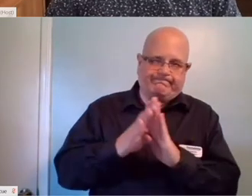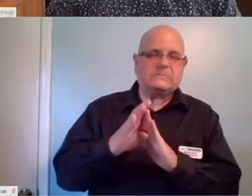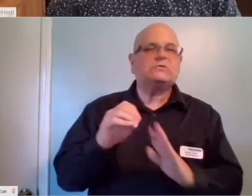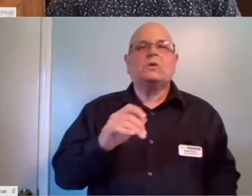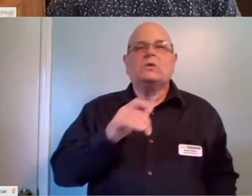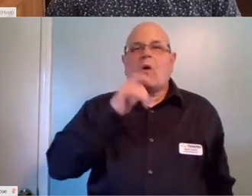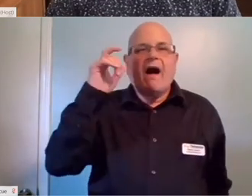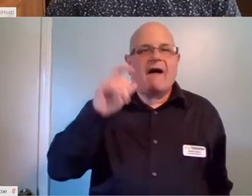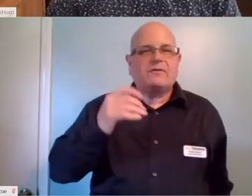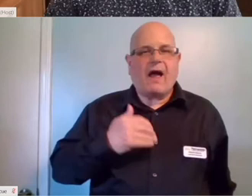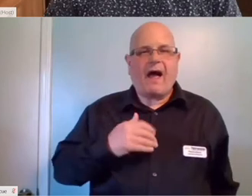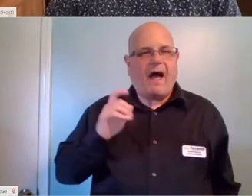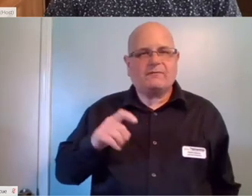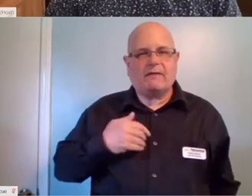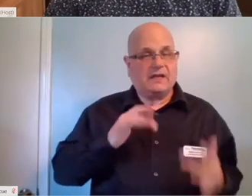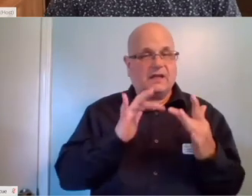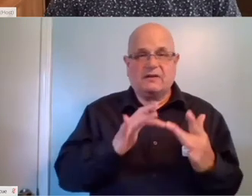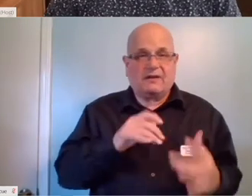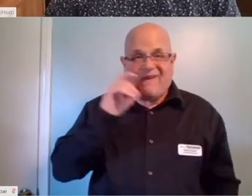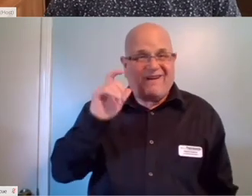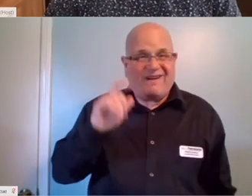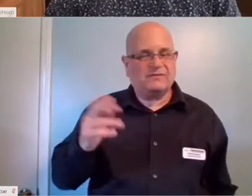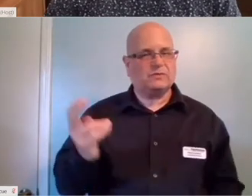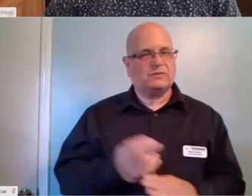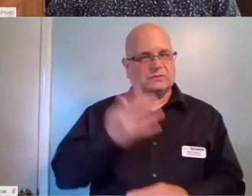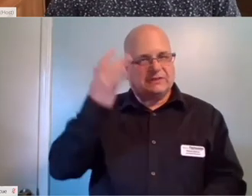have an Internet connection in order to use a smart speaker.